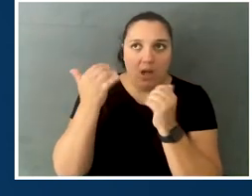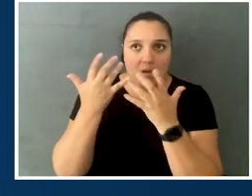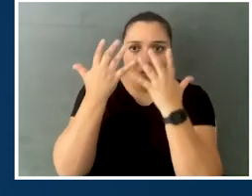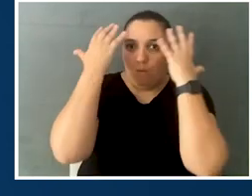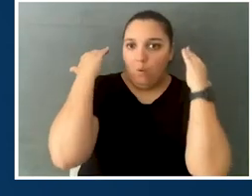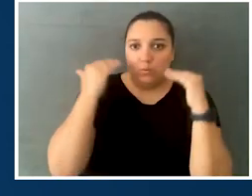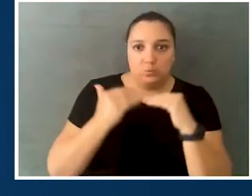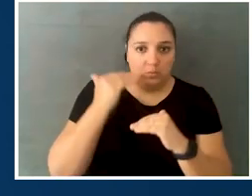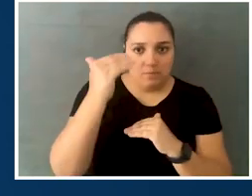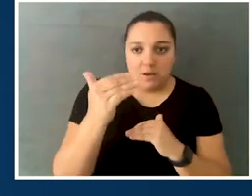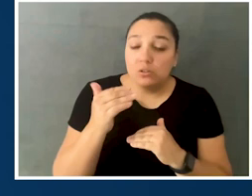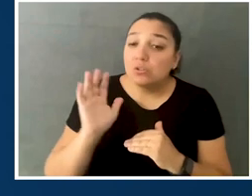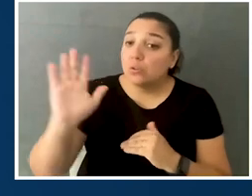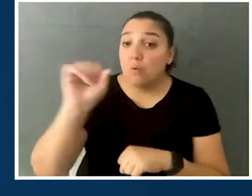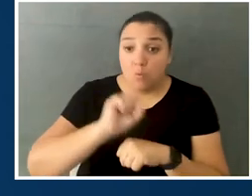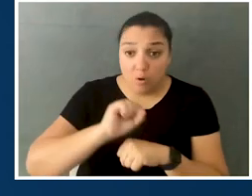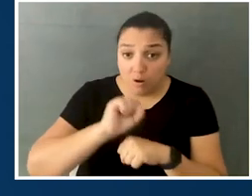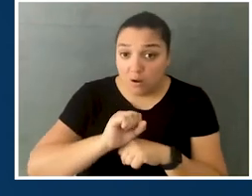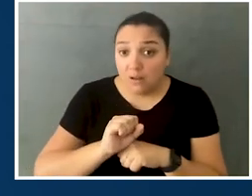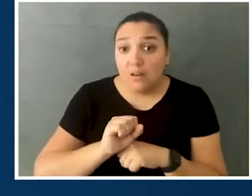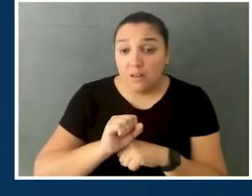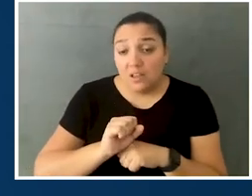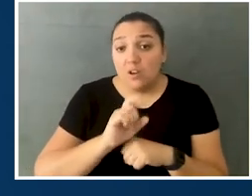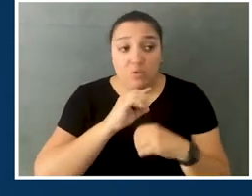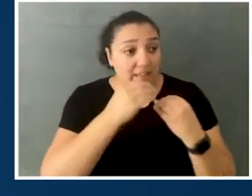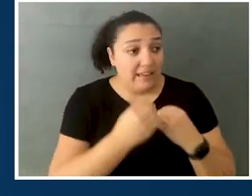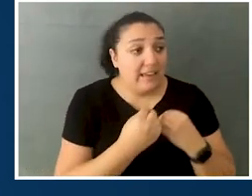and so the work that you're doing really is giving other people